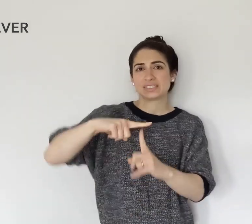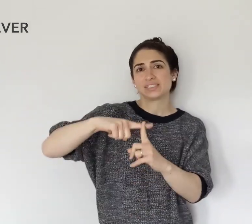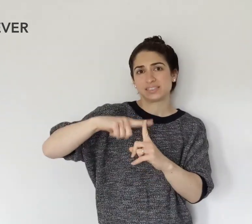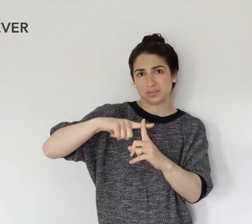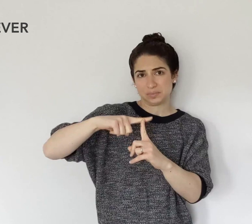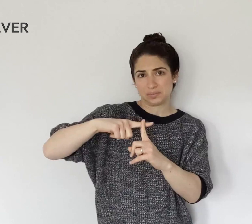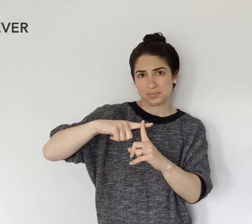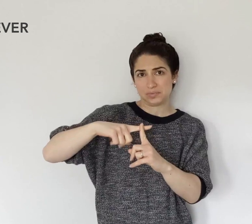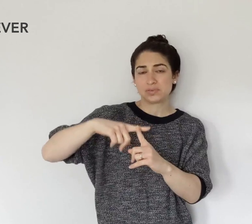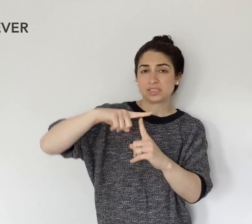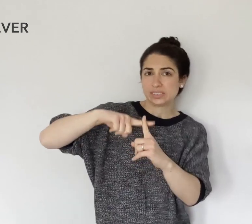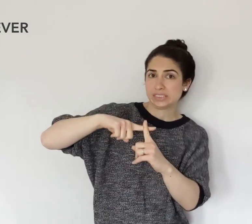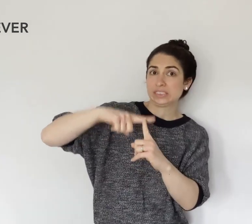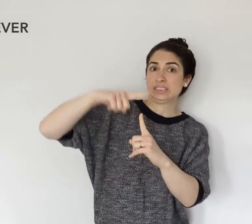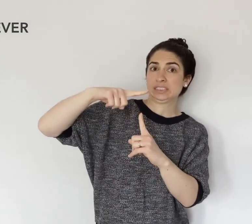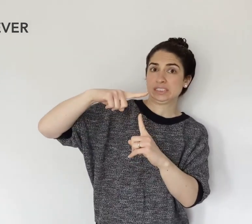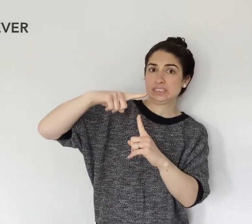TEMPERATURE